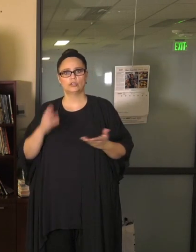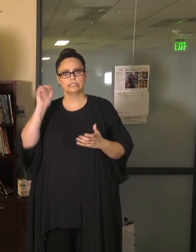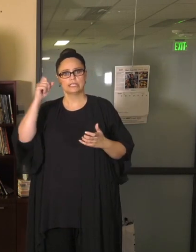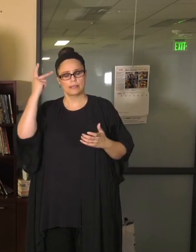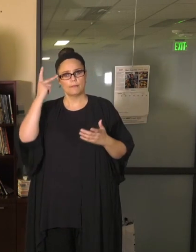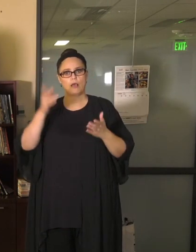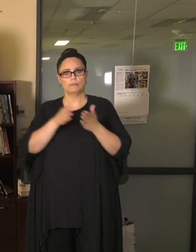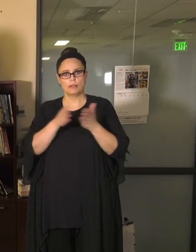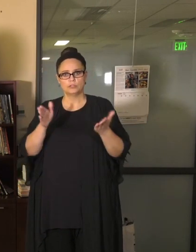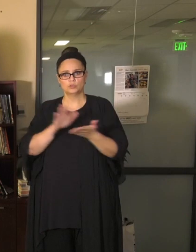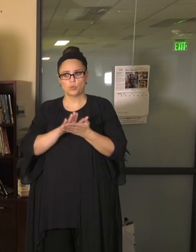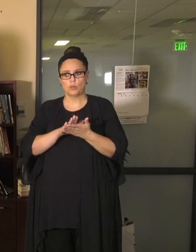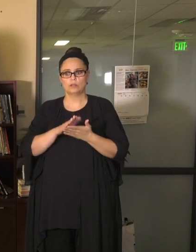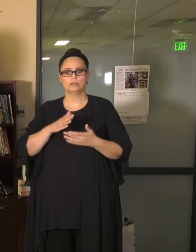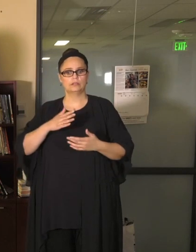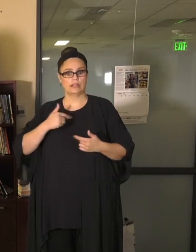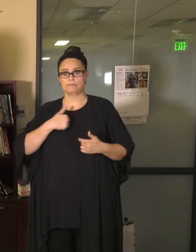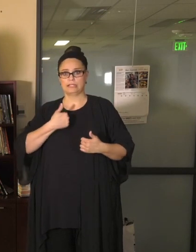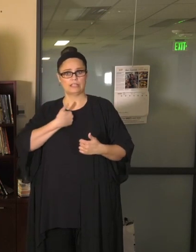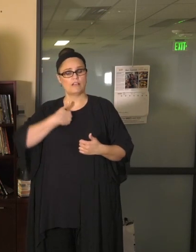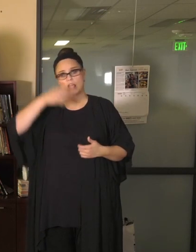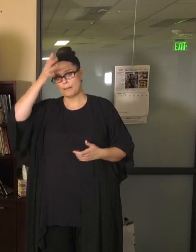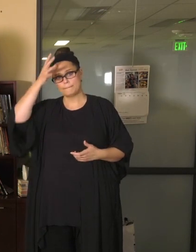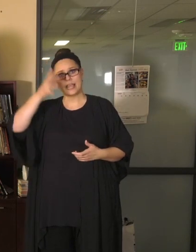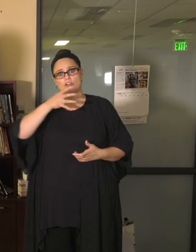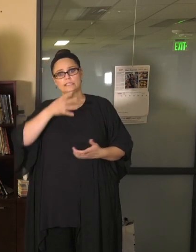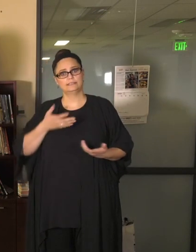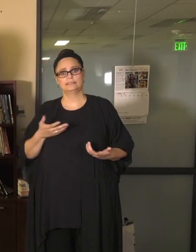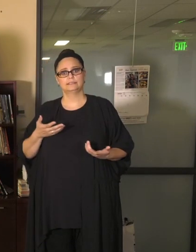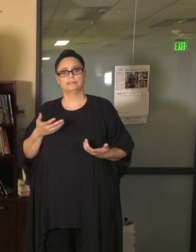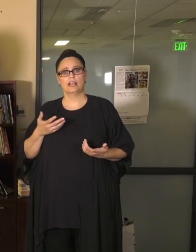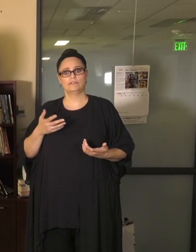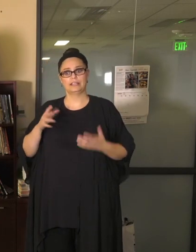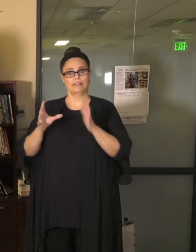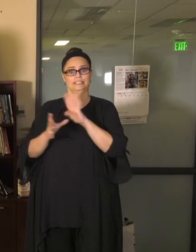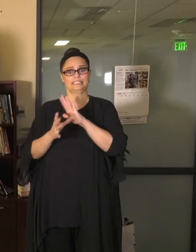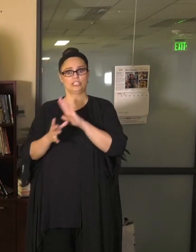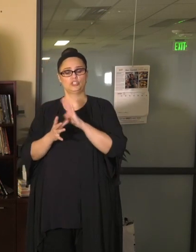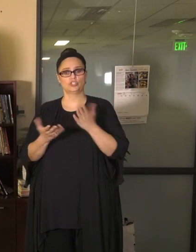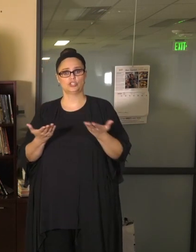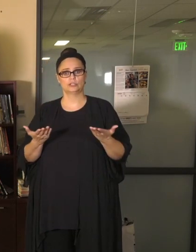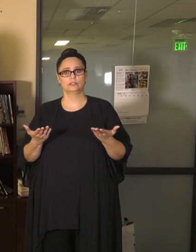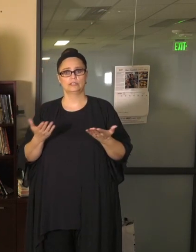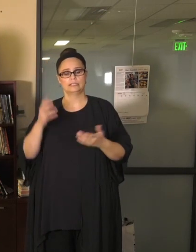Saint Paul Public school senior, I'm experiencing this from many different vantage points as well